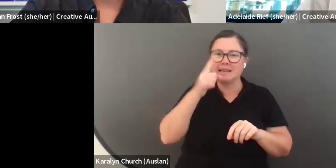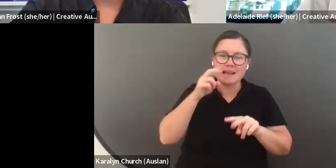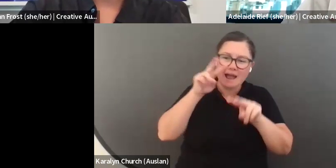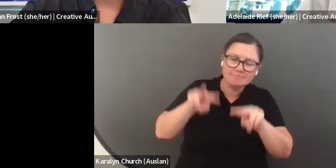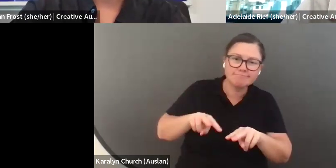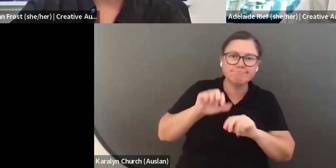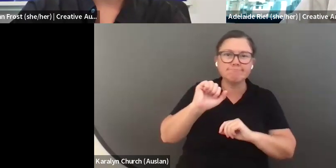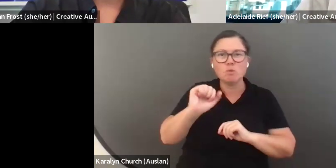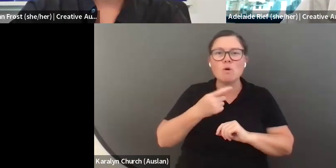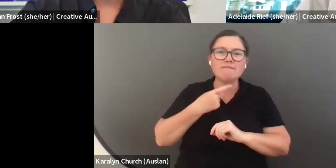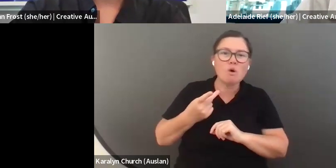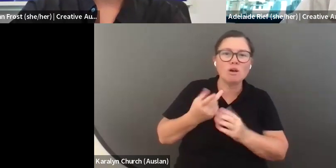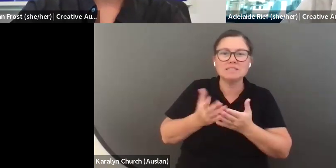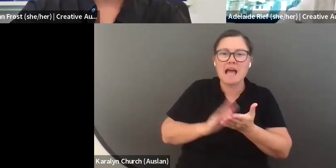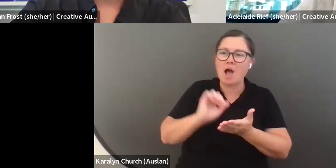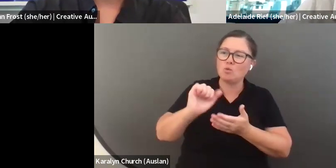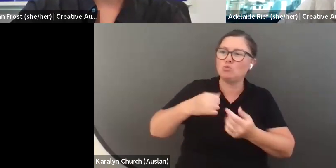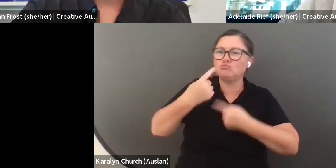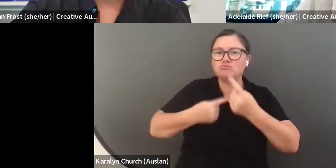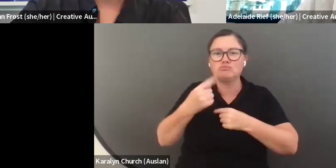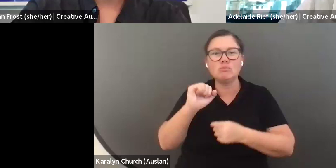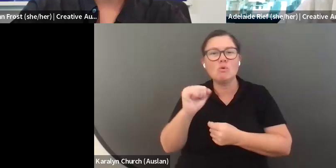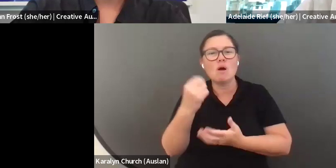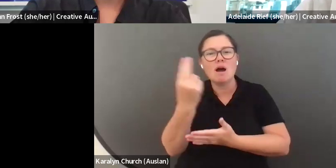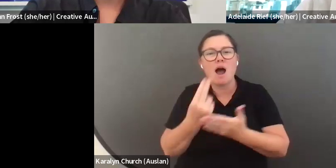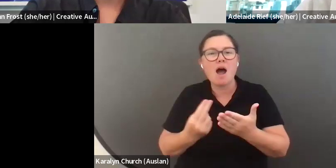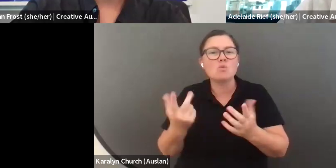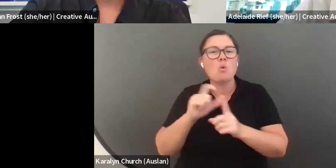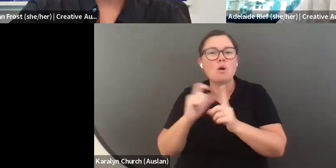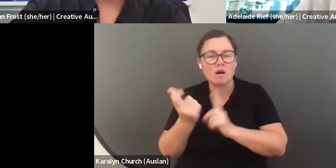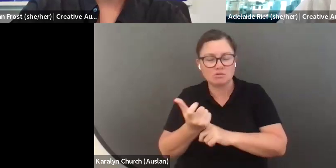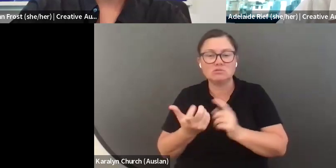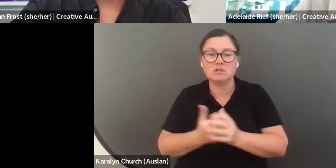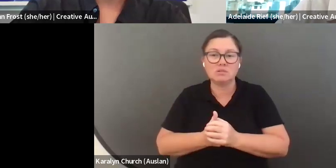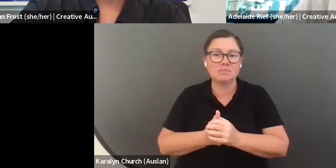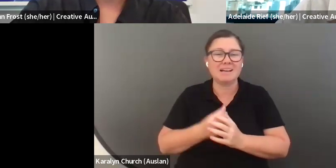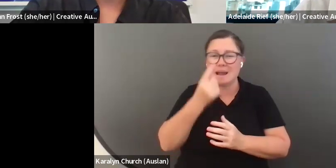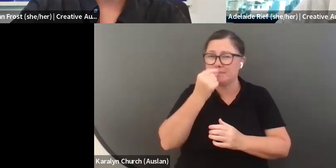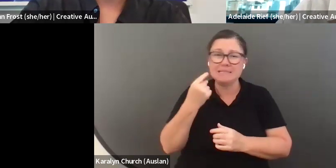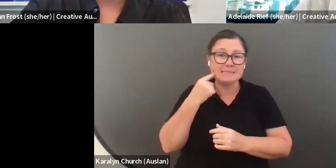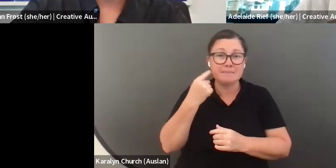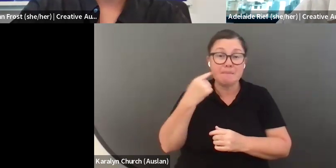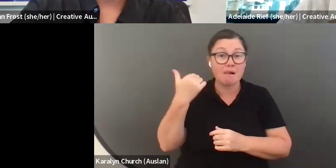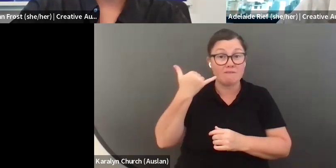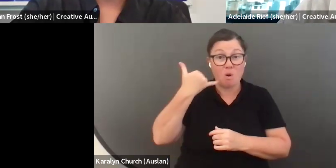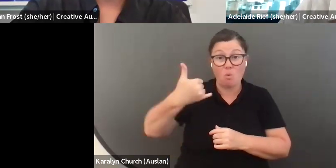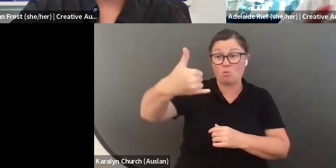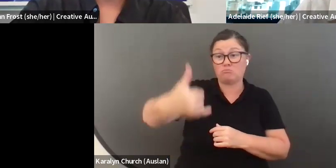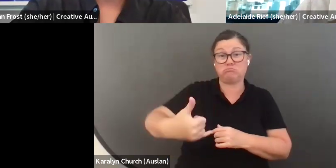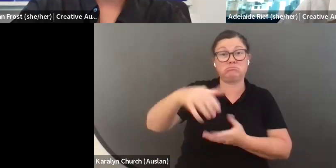you are and to hear your voice and to hear you talk about your practice. Often written application can be a little impersonal and